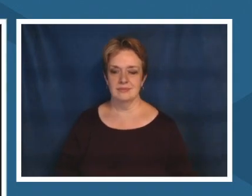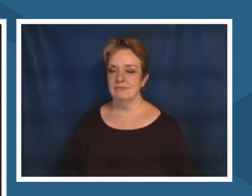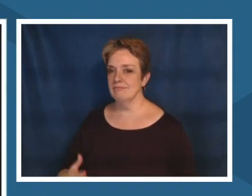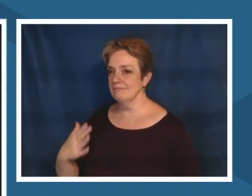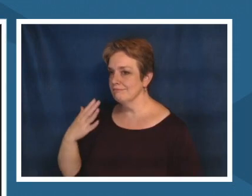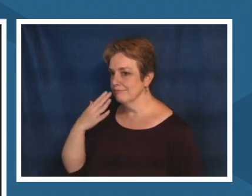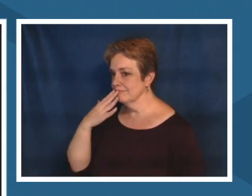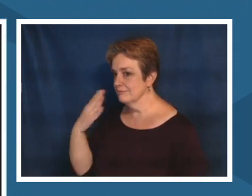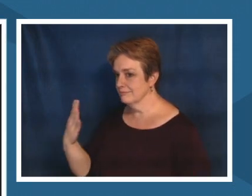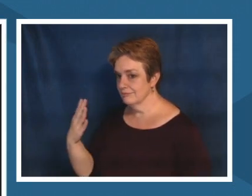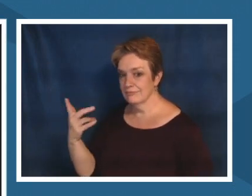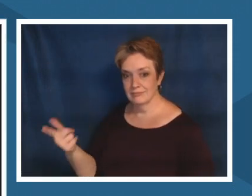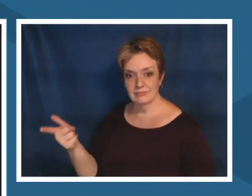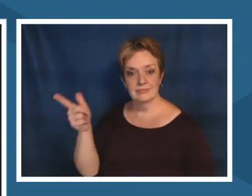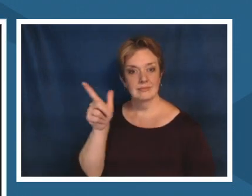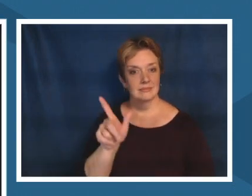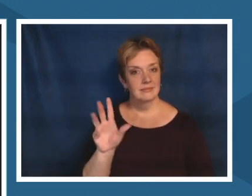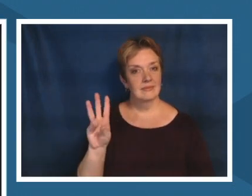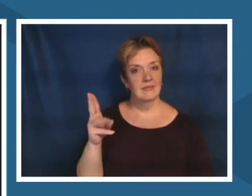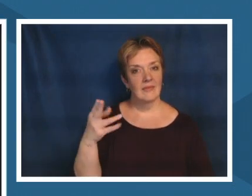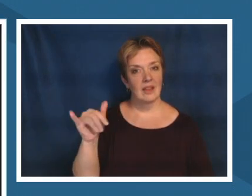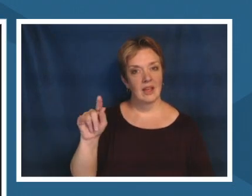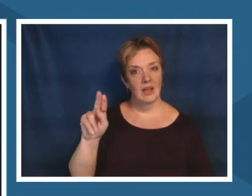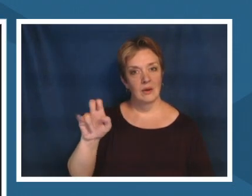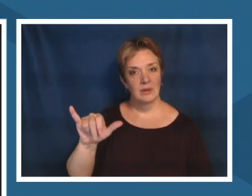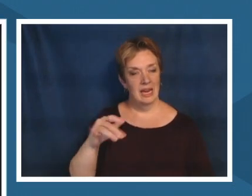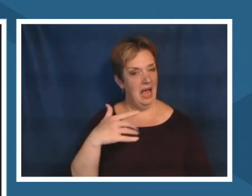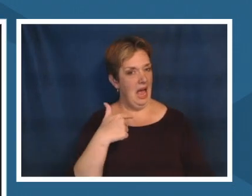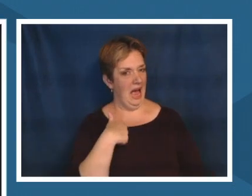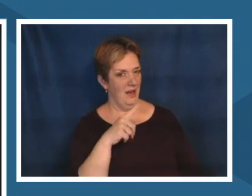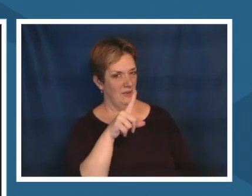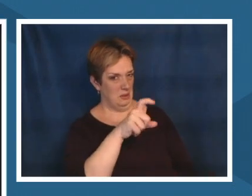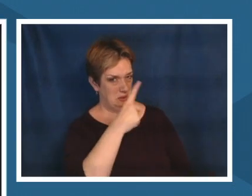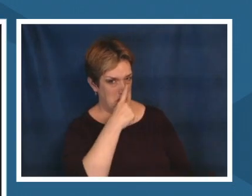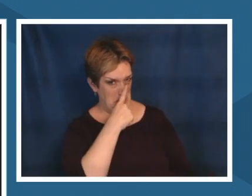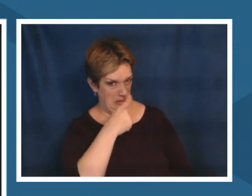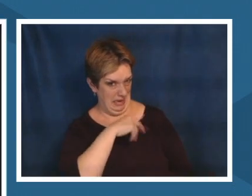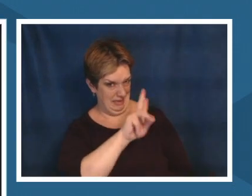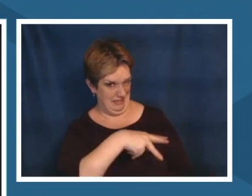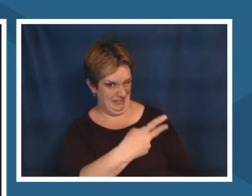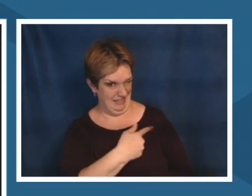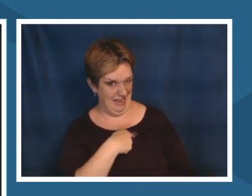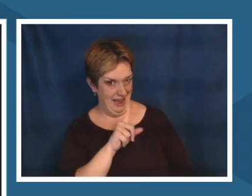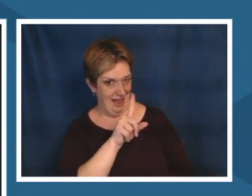you know then i have a question if i can ask before well absolutely this um so